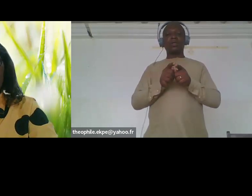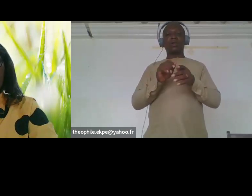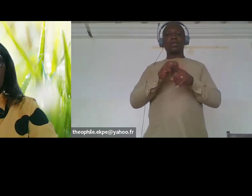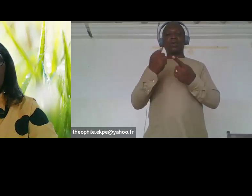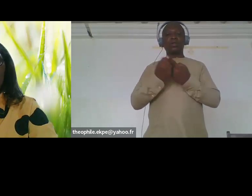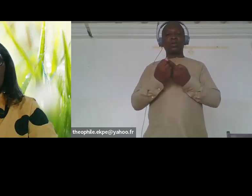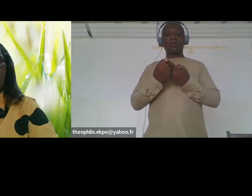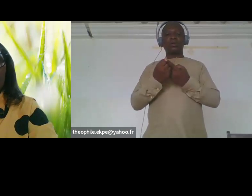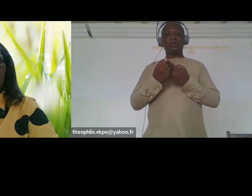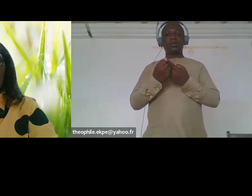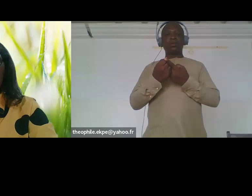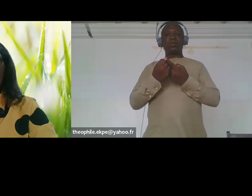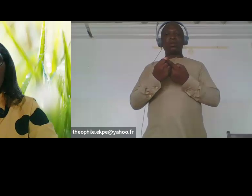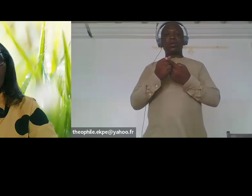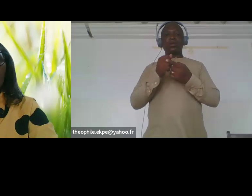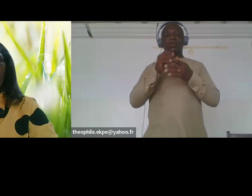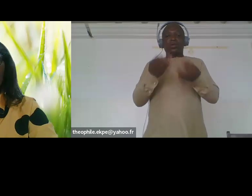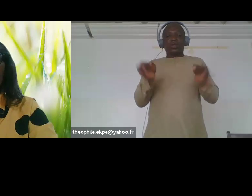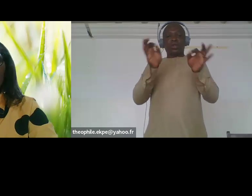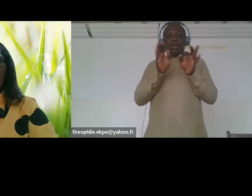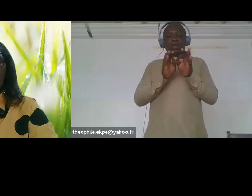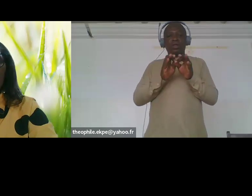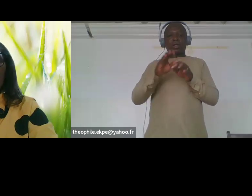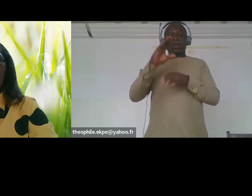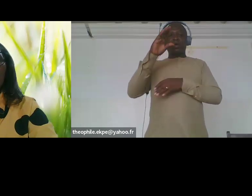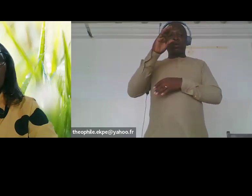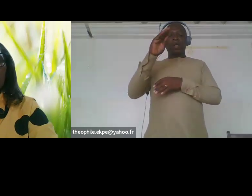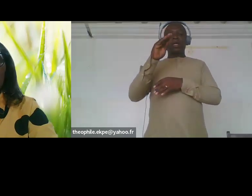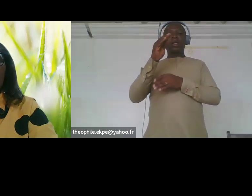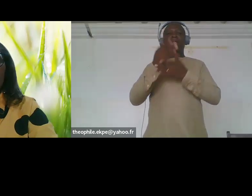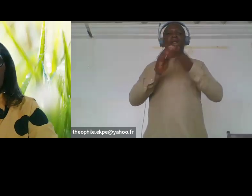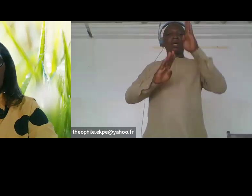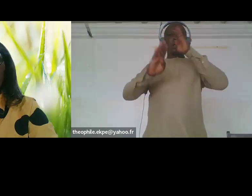and speaking impairment who have no information about what is happening